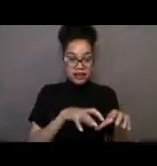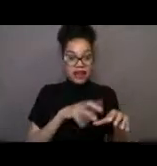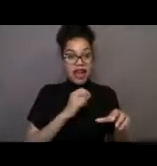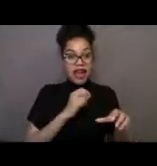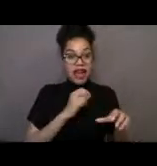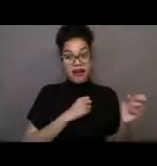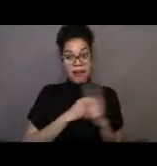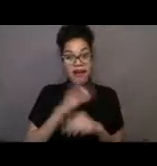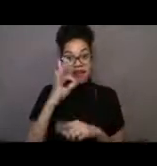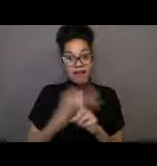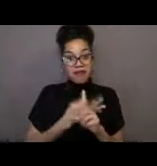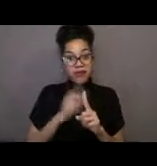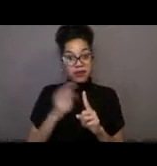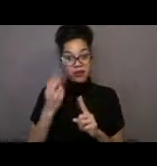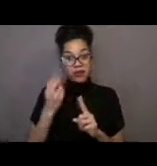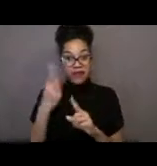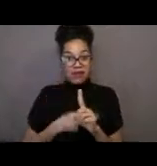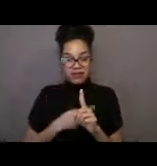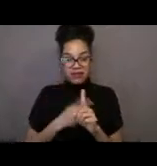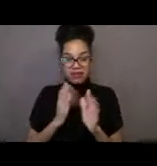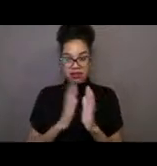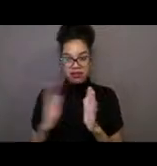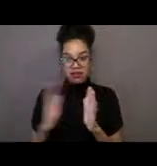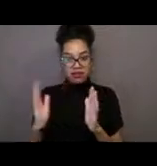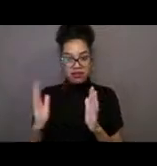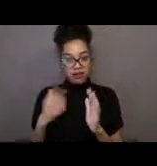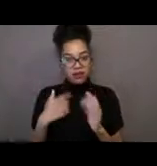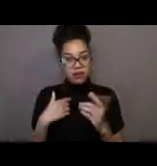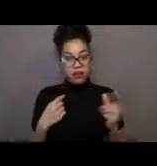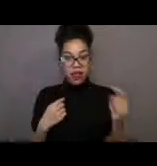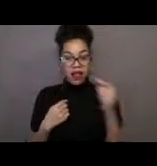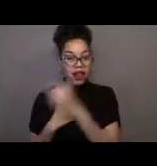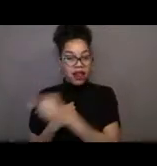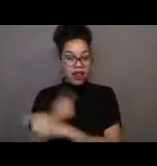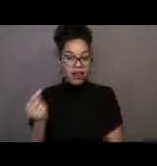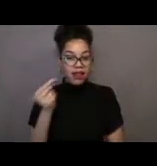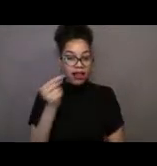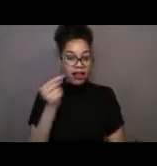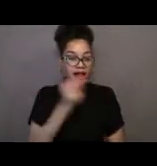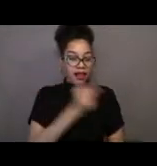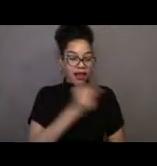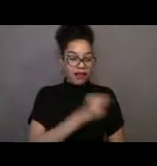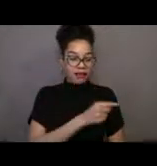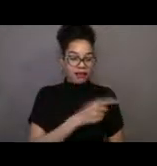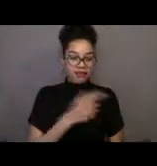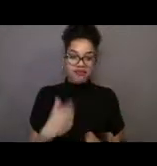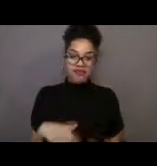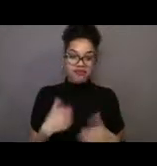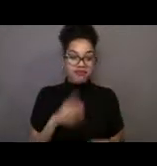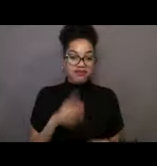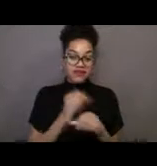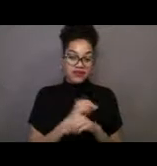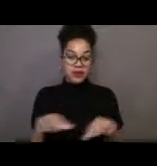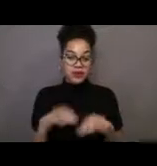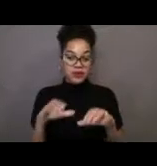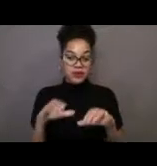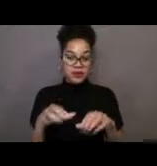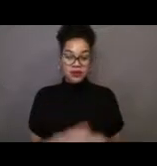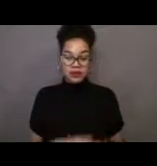So it's a long way to go to eat jellyfish, but that's what they do. Let's see if he makes it.